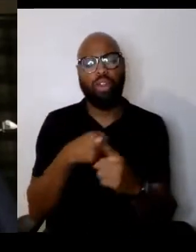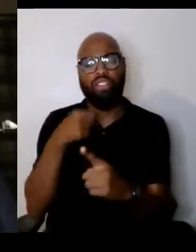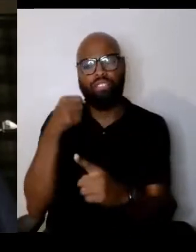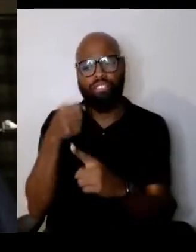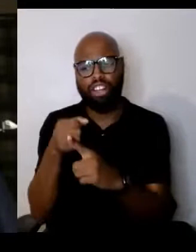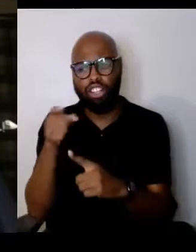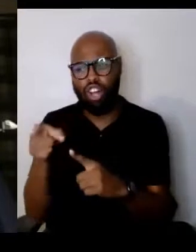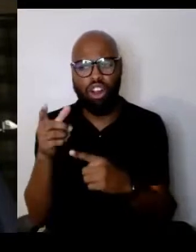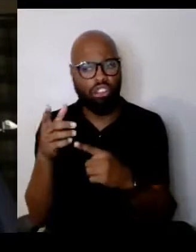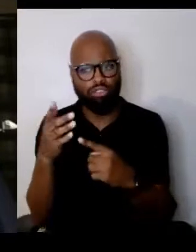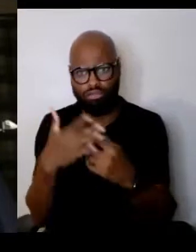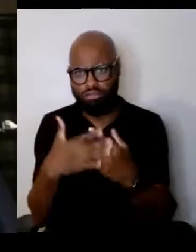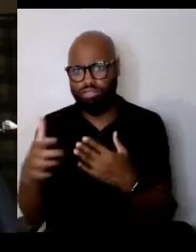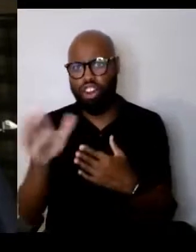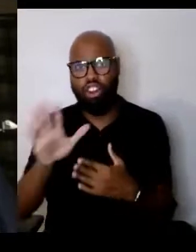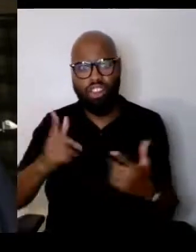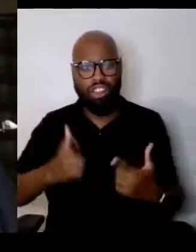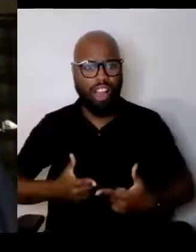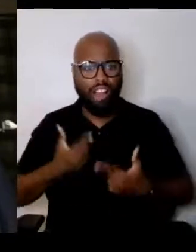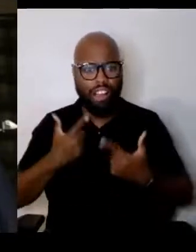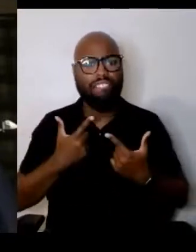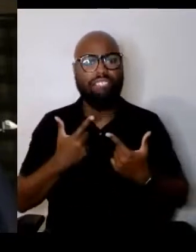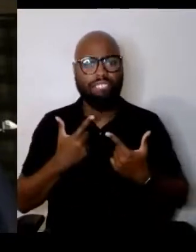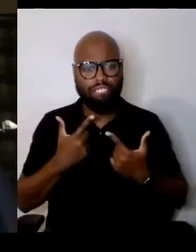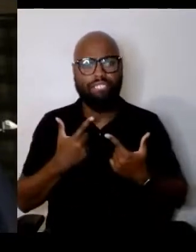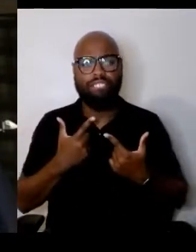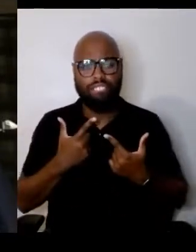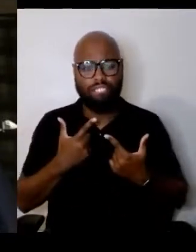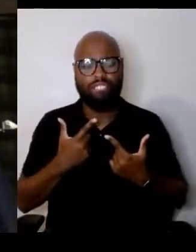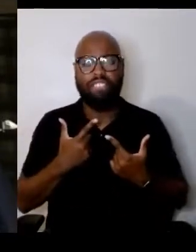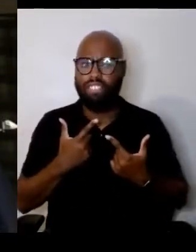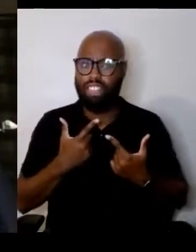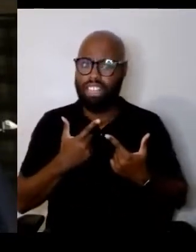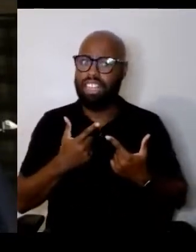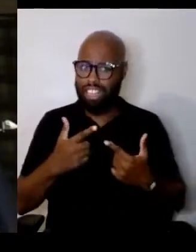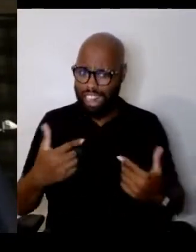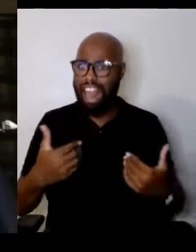and it has an impact if you're separated from your parents